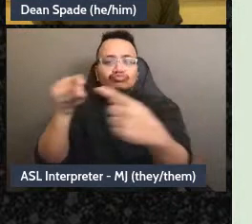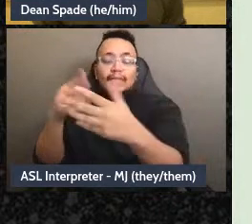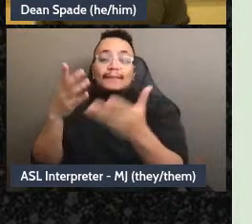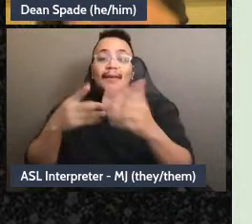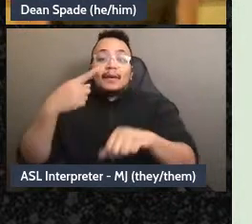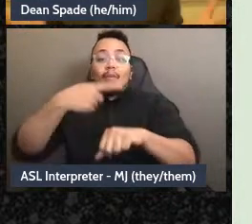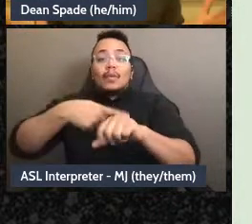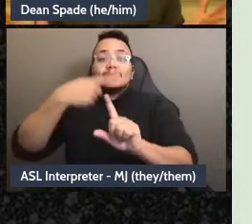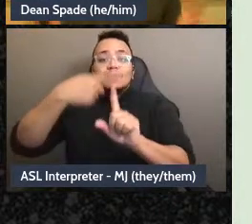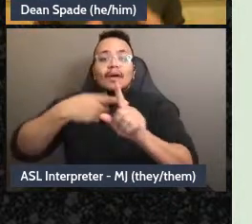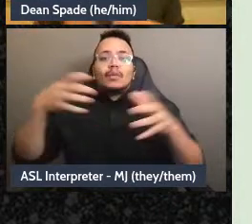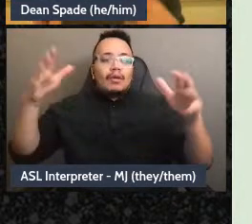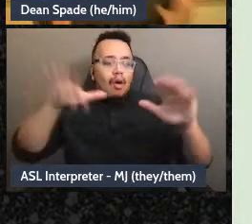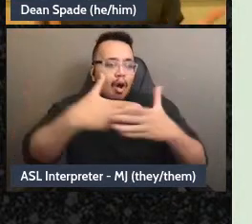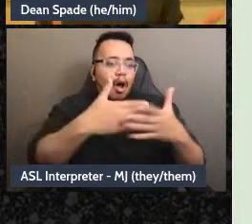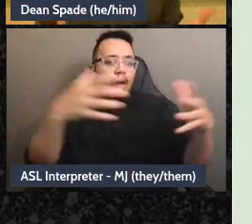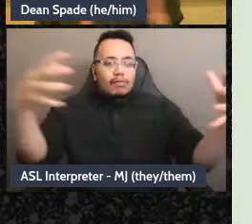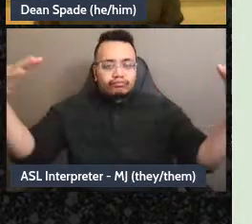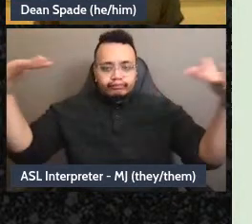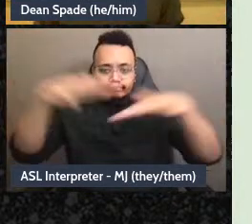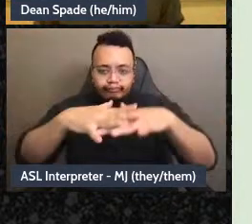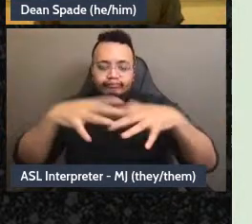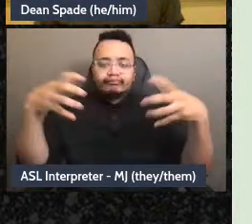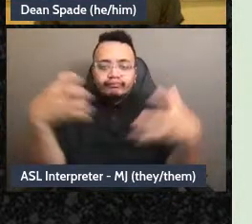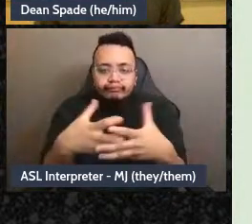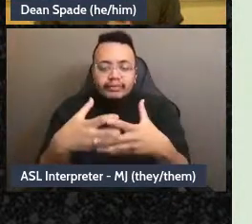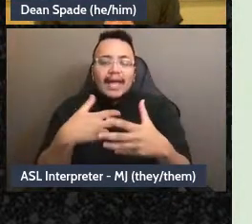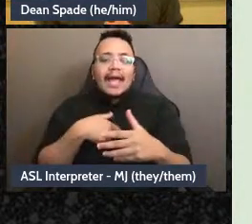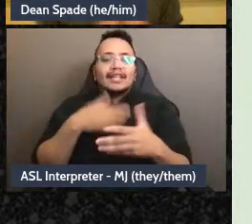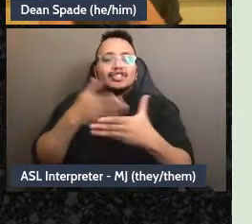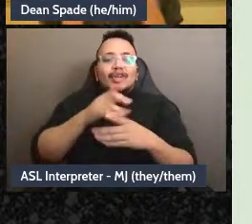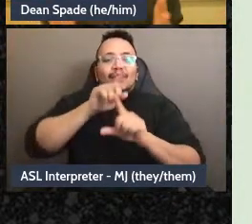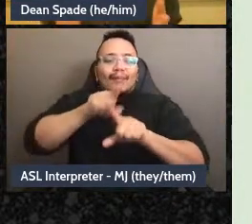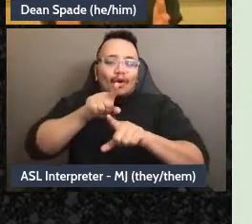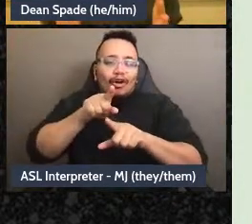meeting of everyone and we get little reports from the teams or maybe the teams post little reports